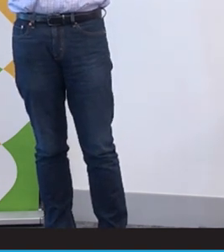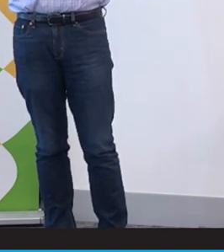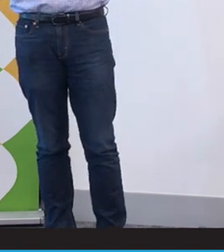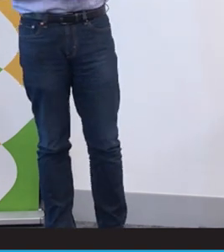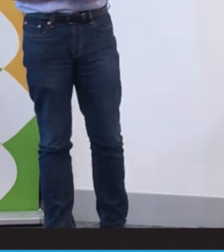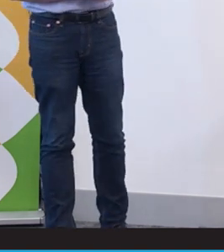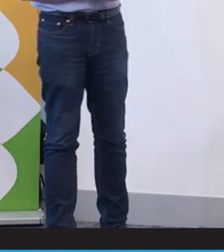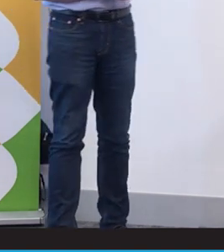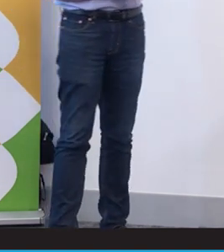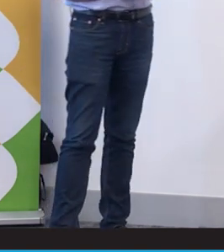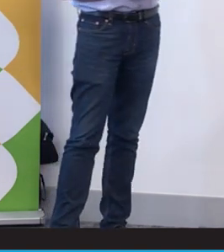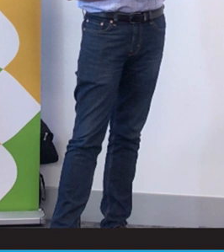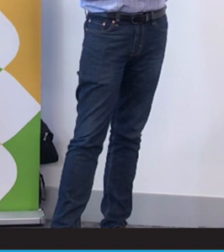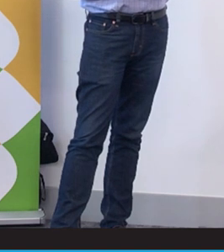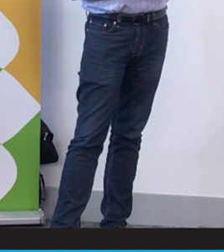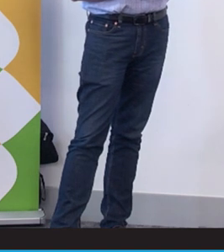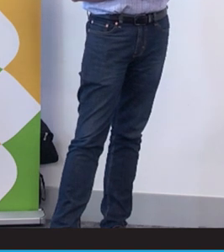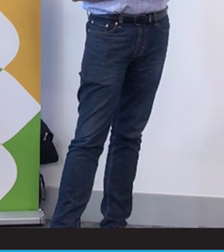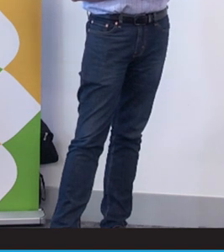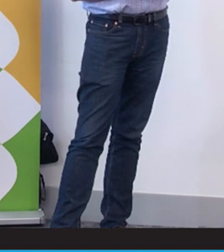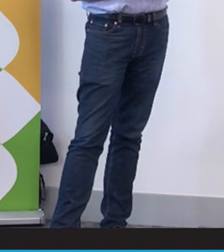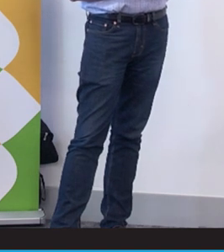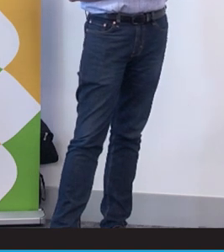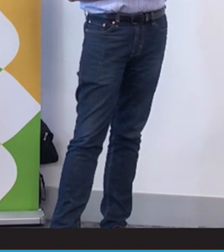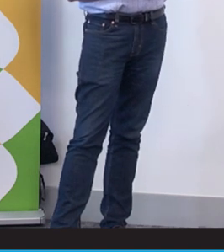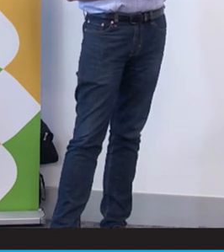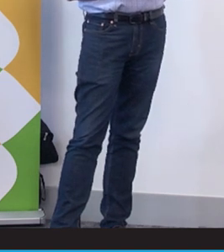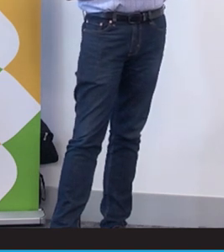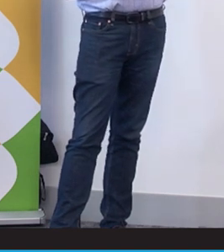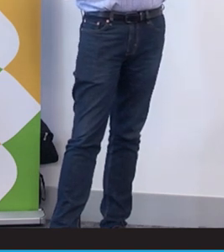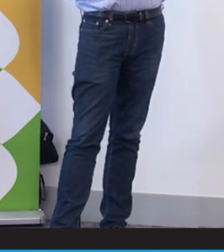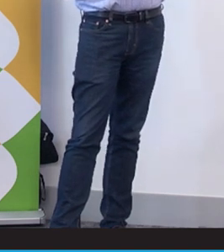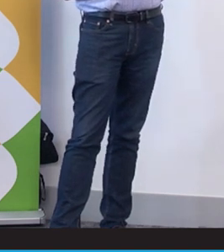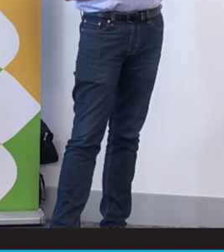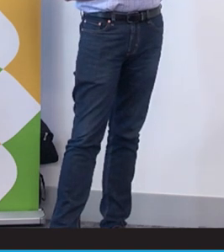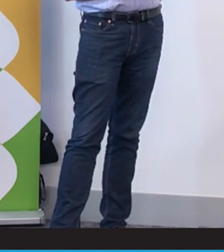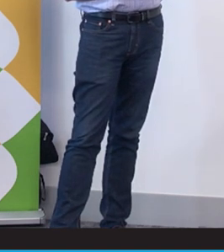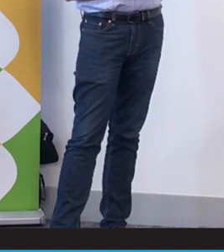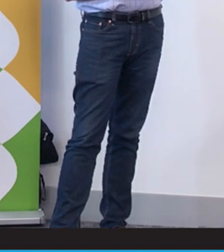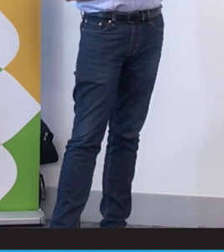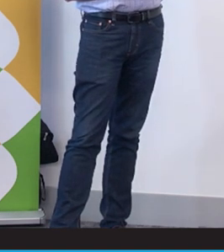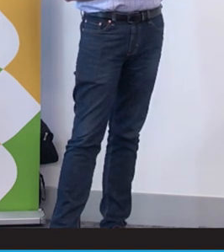it's worthwhile looking at these papers that we have made available on our website.